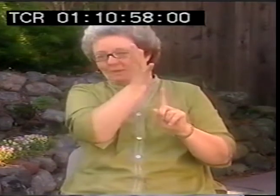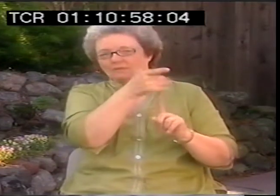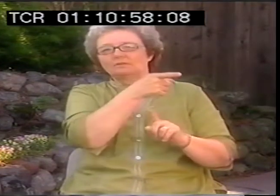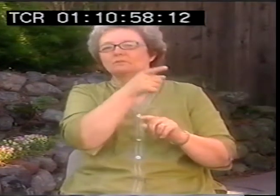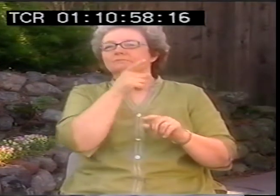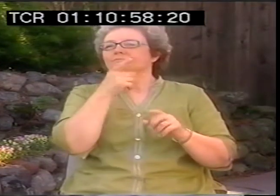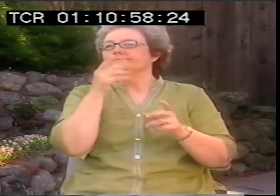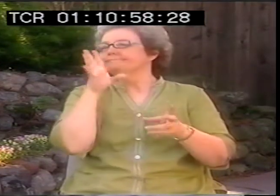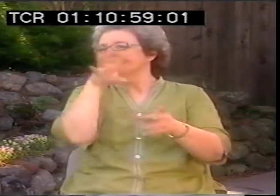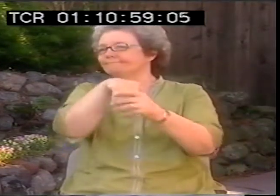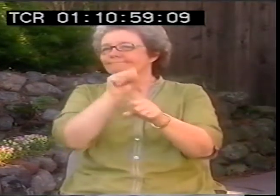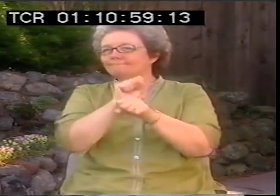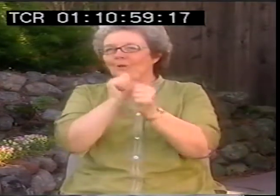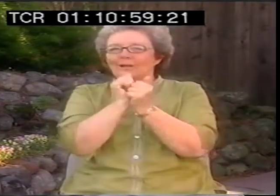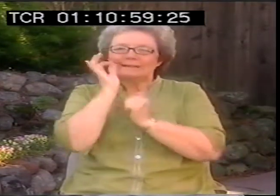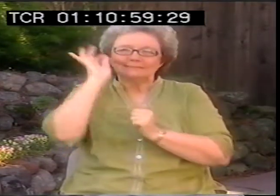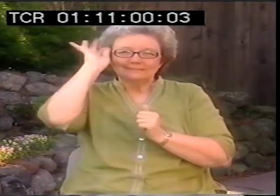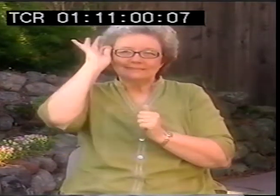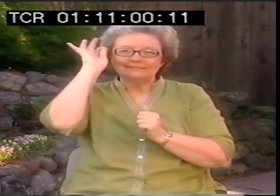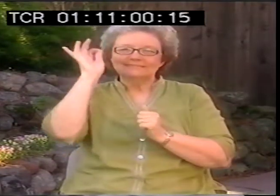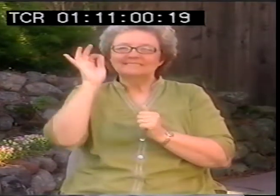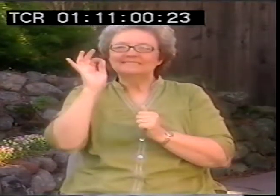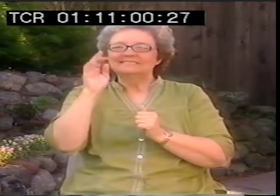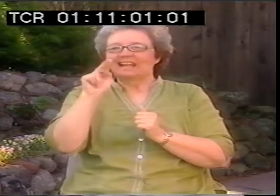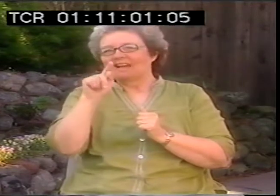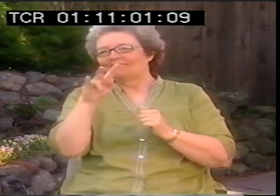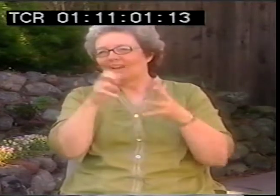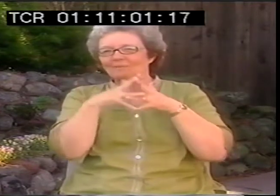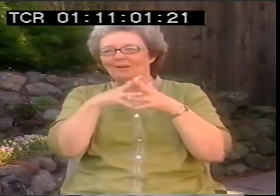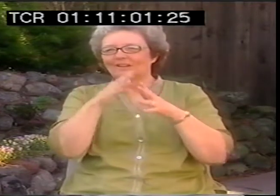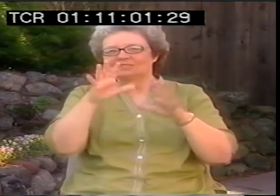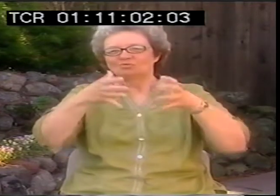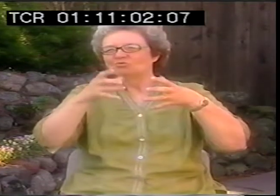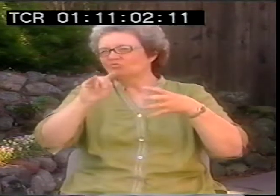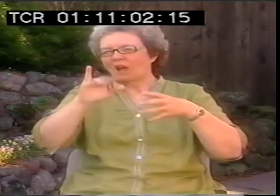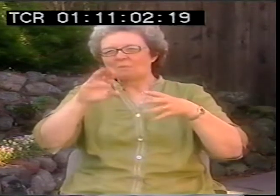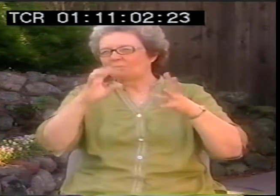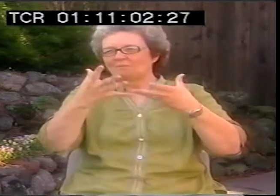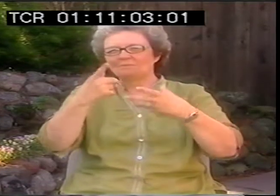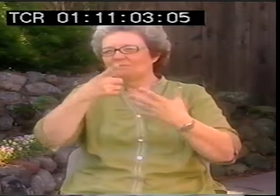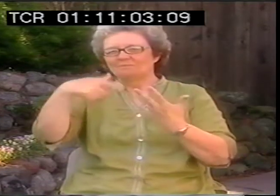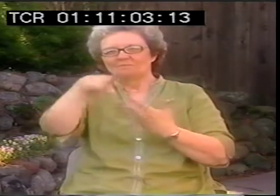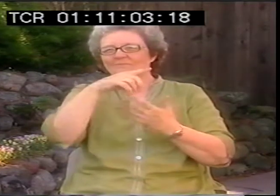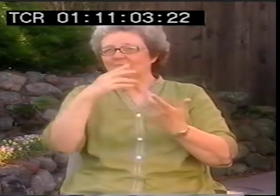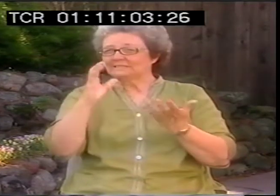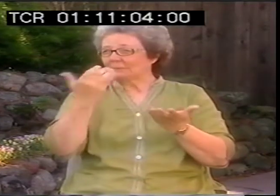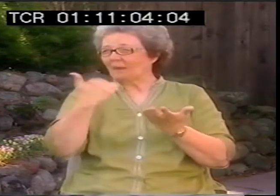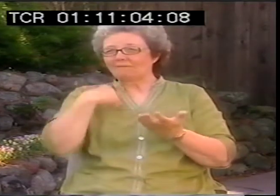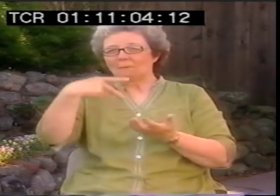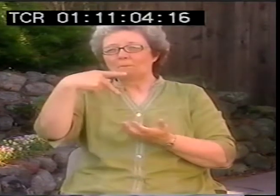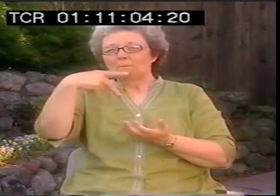my grandmother, her mom, was evidently Native American. I don't remember what the tribe was.